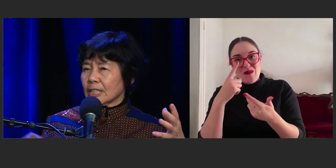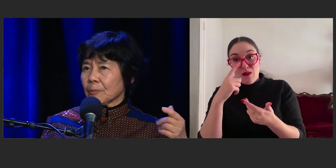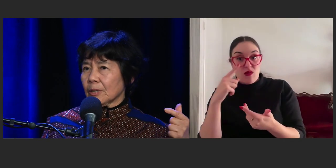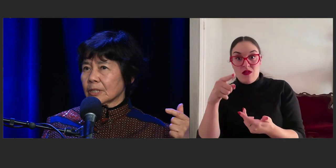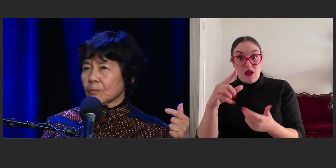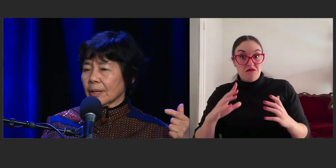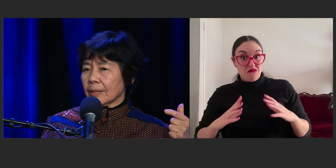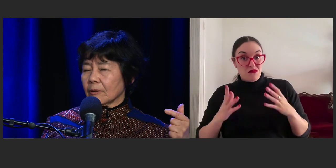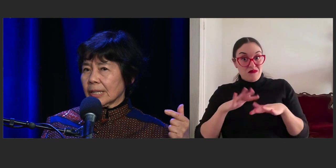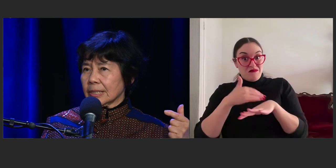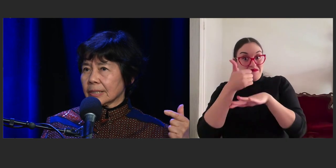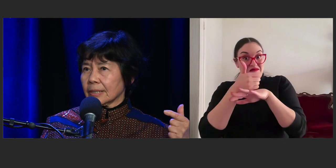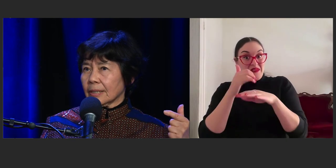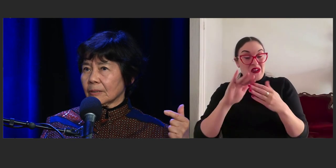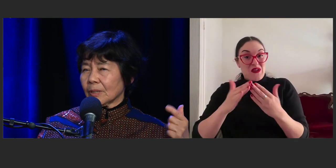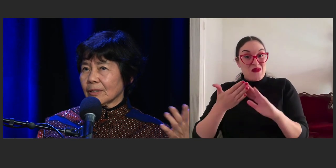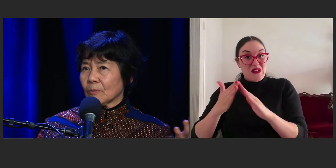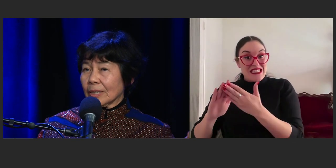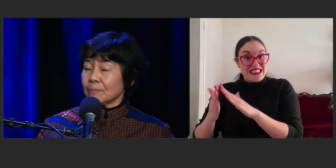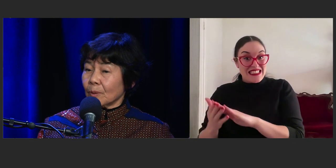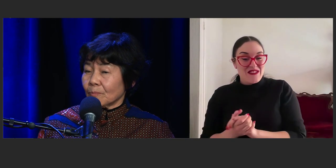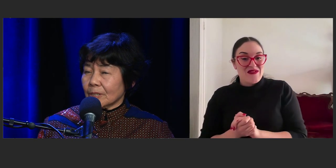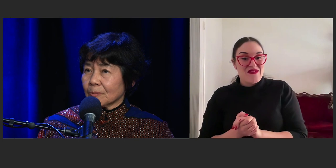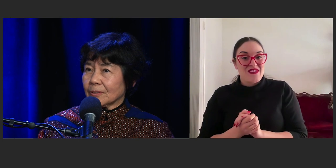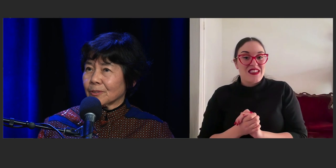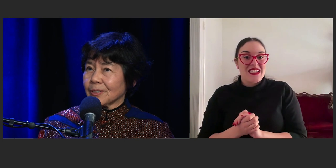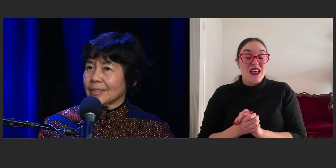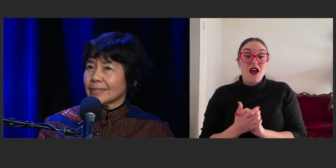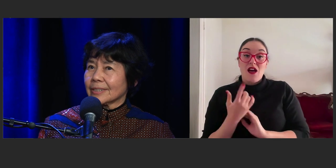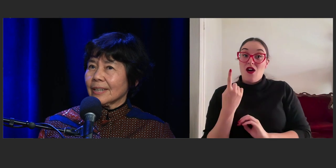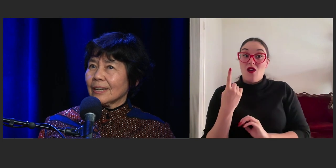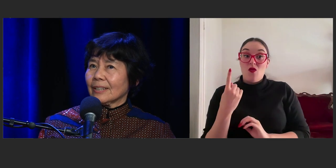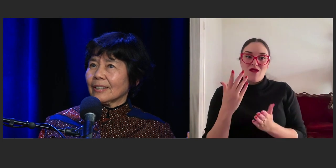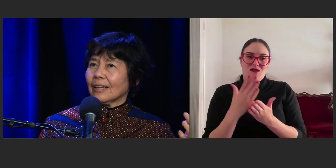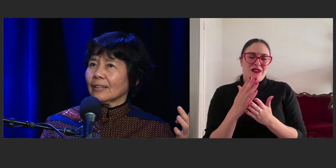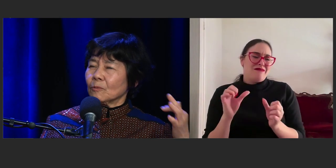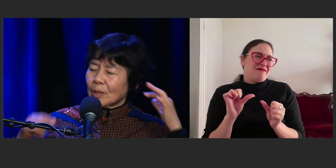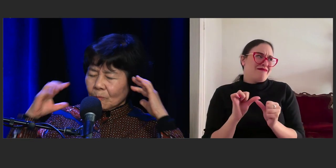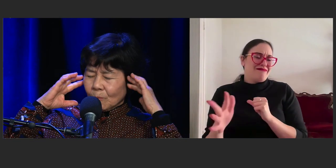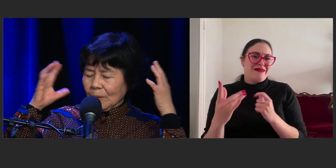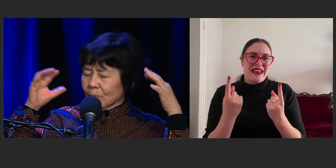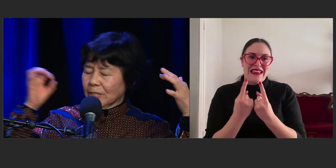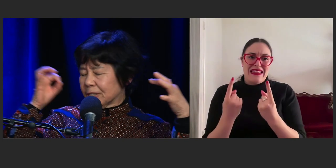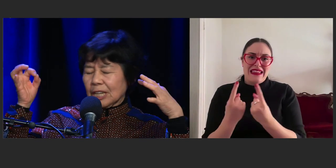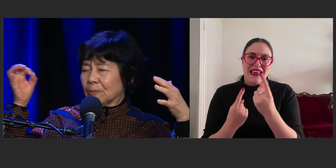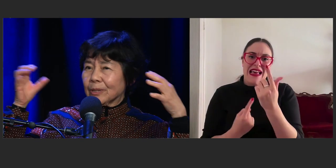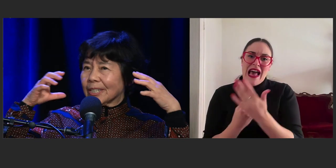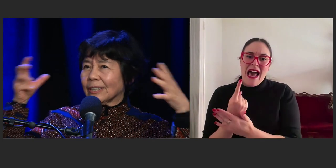I suppose one of the greatest, one of the most wonderful things when you say community,